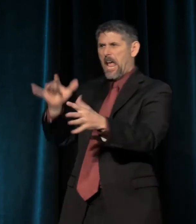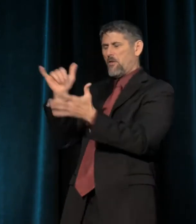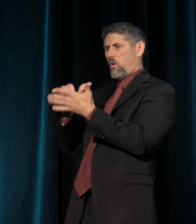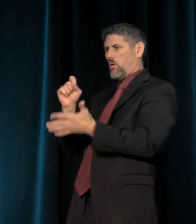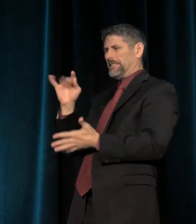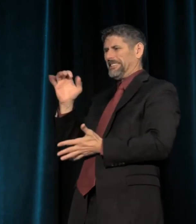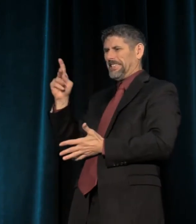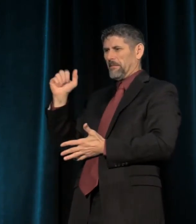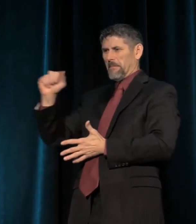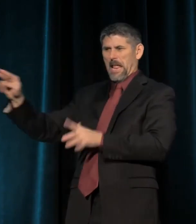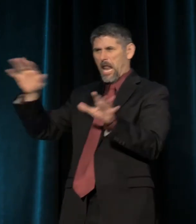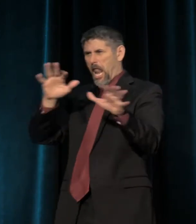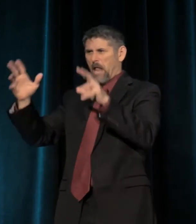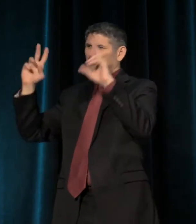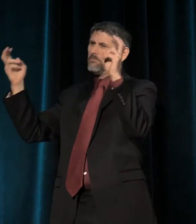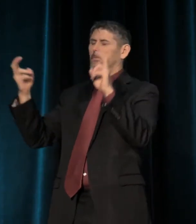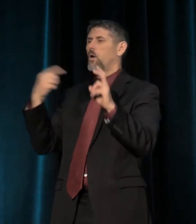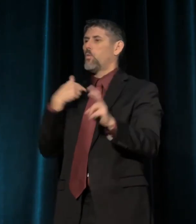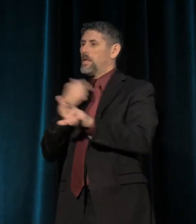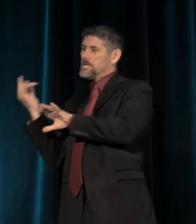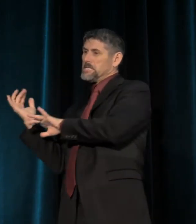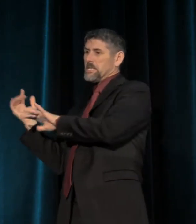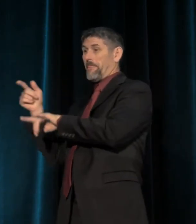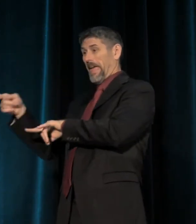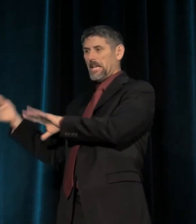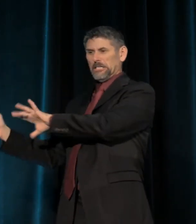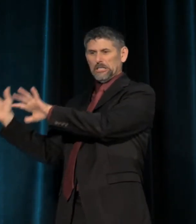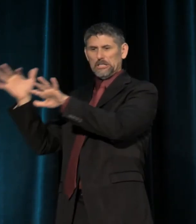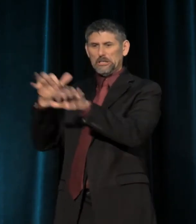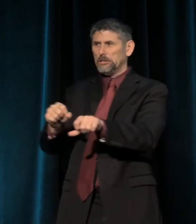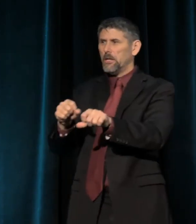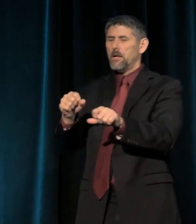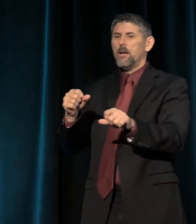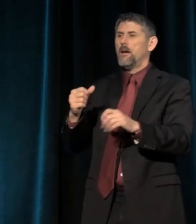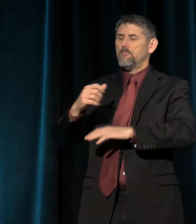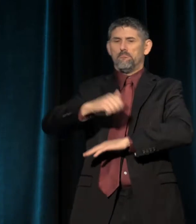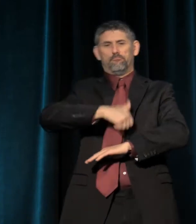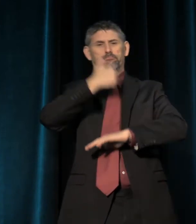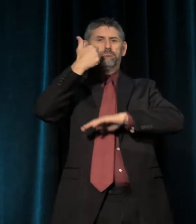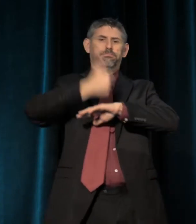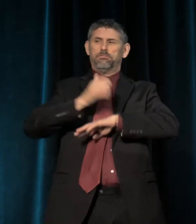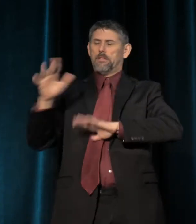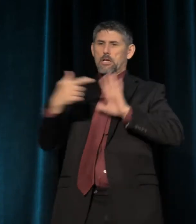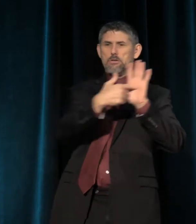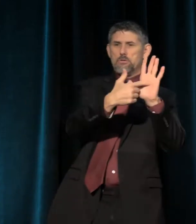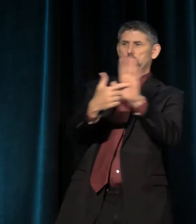and they've come to our communities armed to the teeth to stage their spectacles of domination.